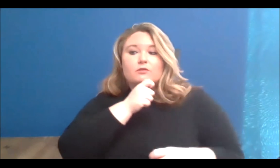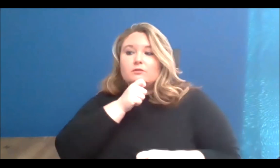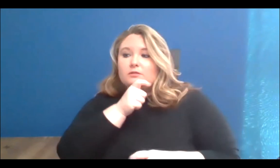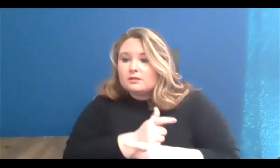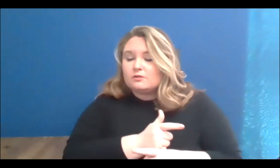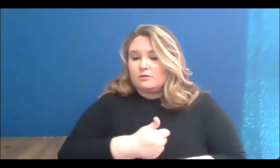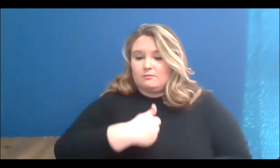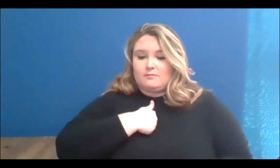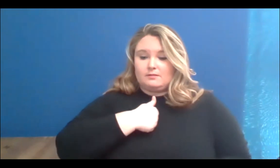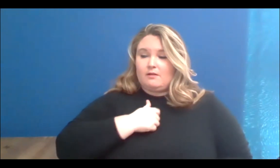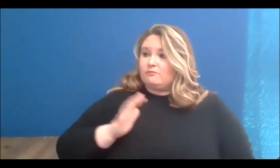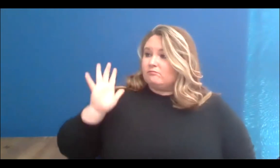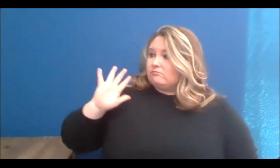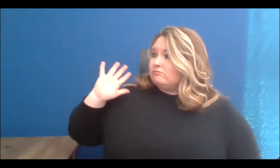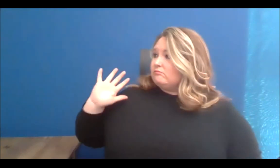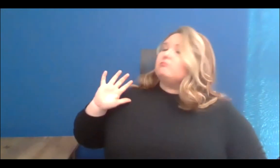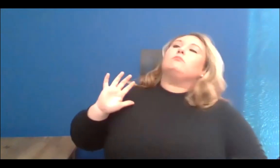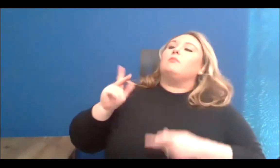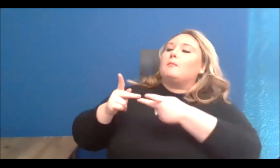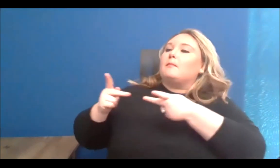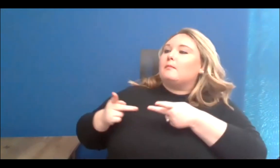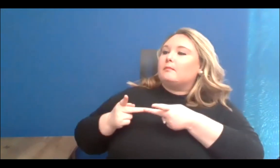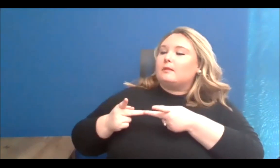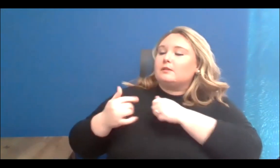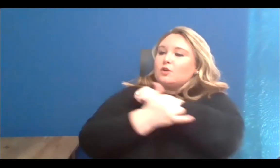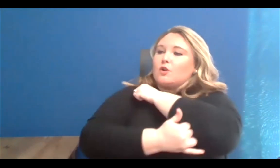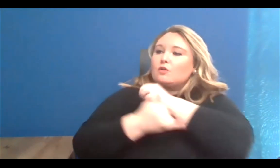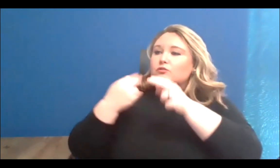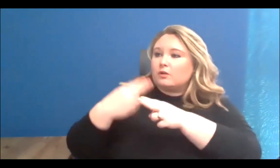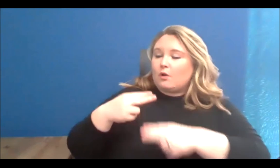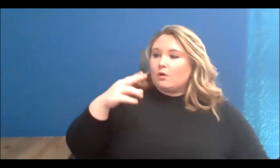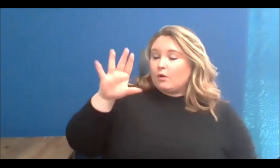territory that we know as Colombia, so I definitely, this resonates so much